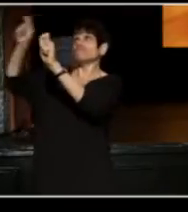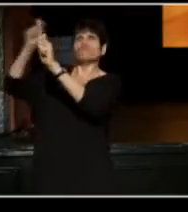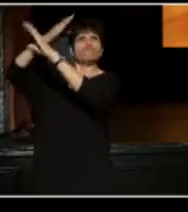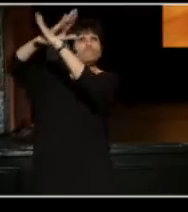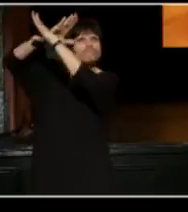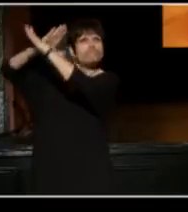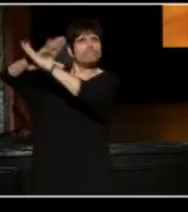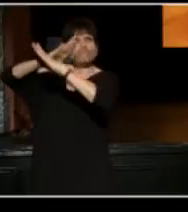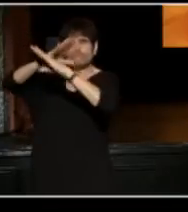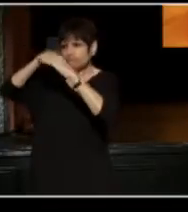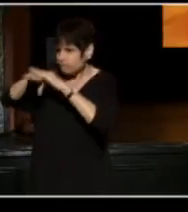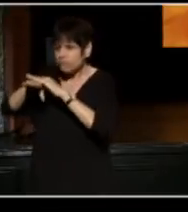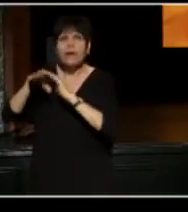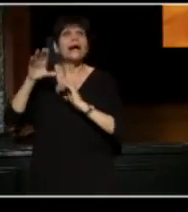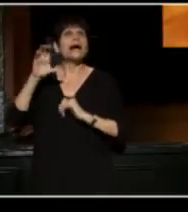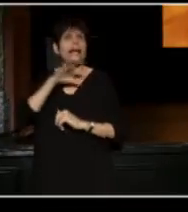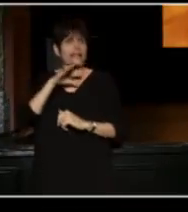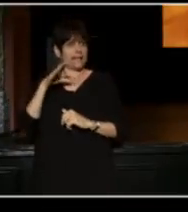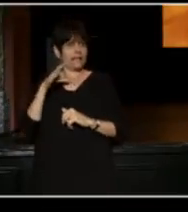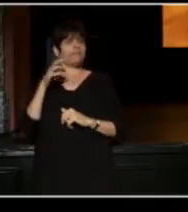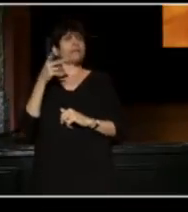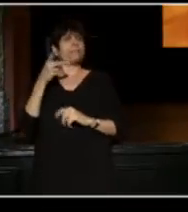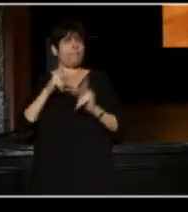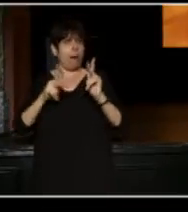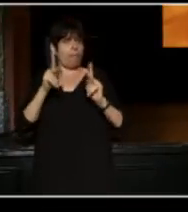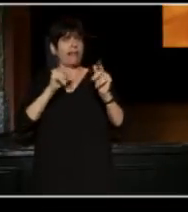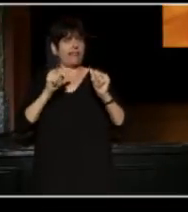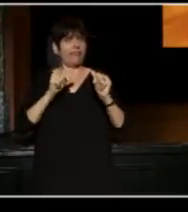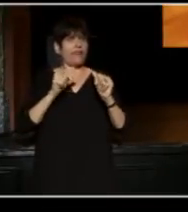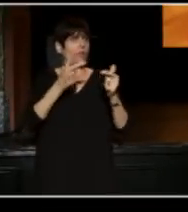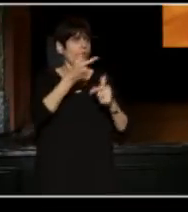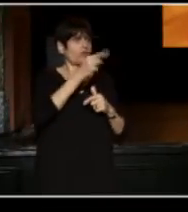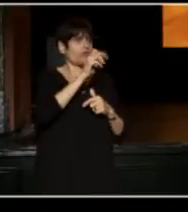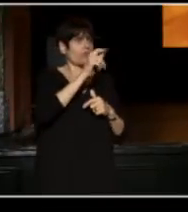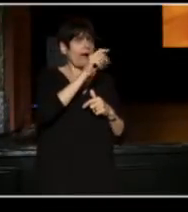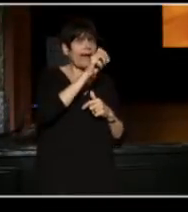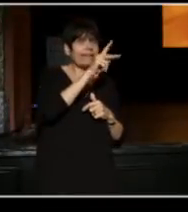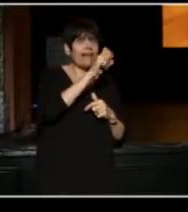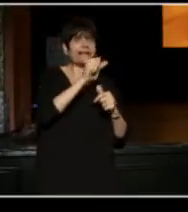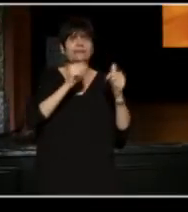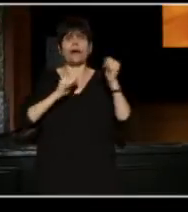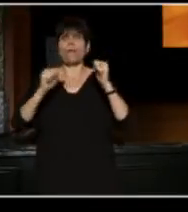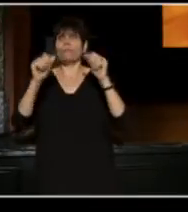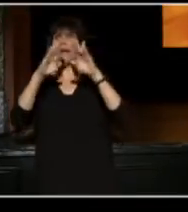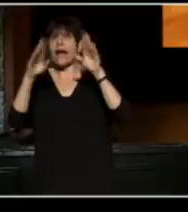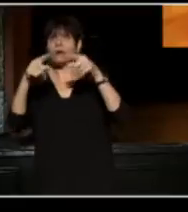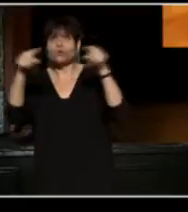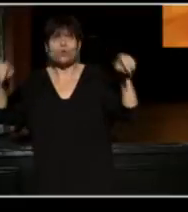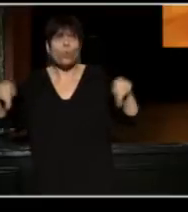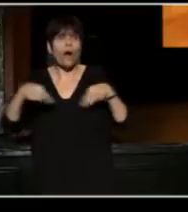like Cleveland Public Theater working collaboratively with Great Lakes, the Playhouse Square, with performers from Keramu,